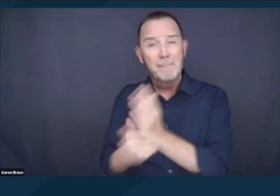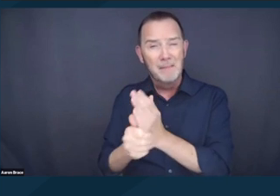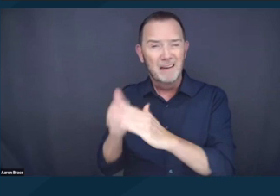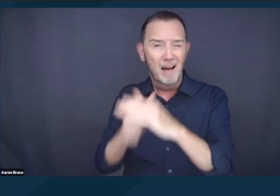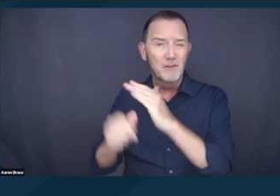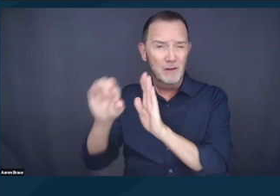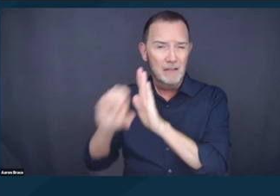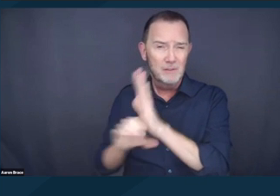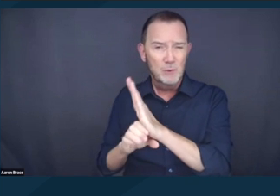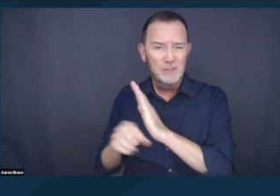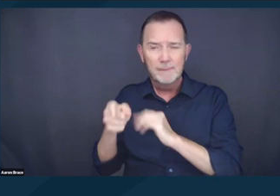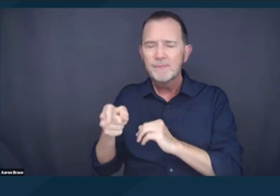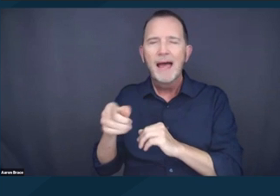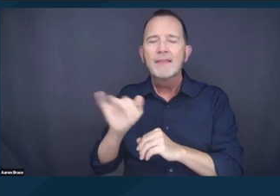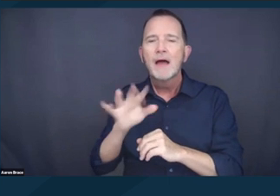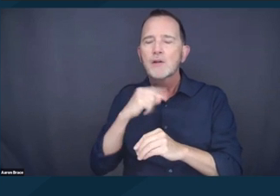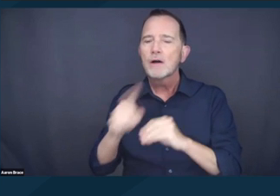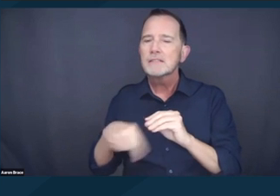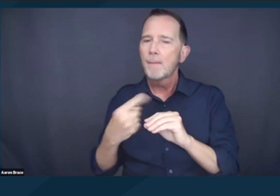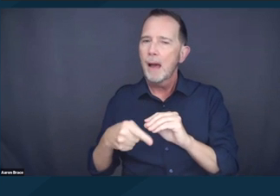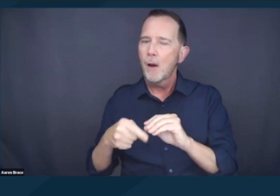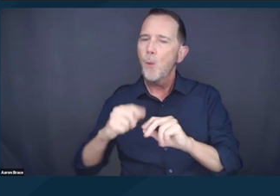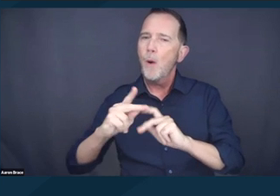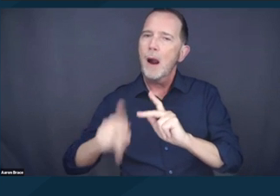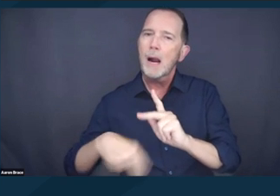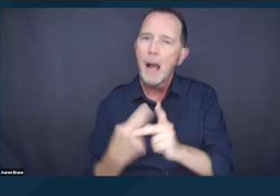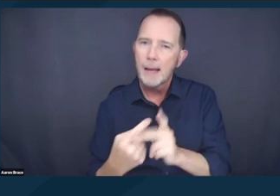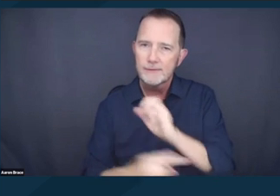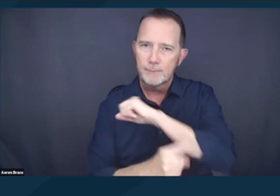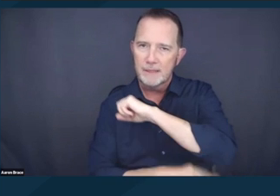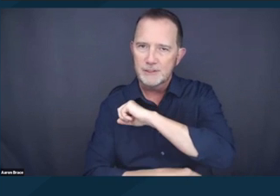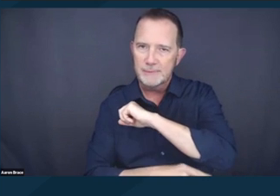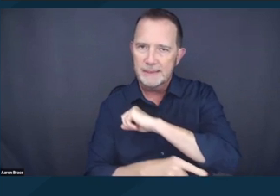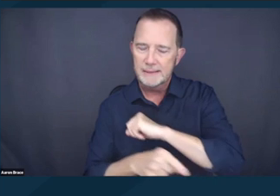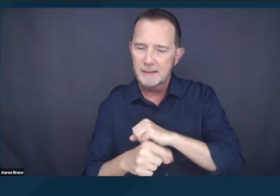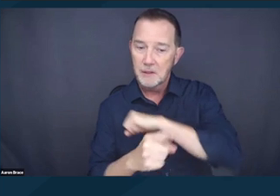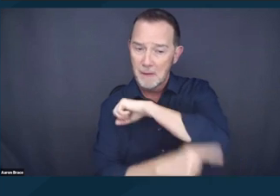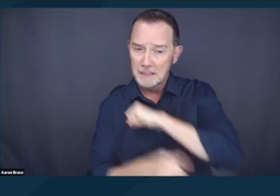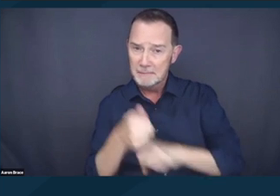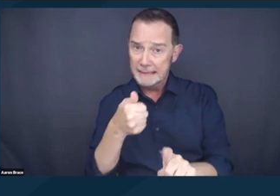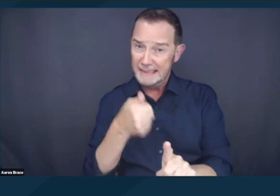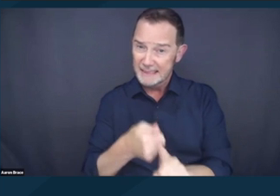on the method or kind of punishment a government may impose after a criminal conviction,